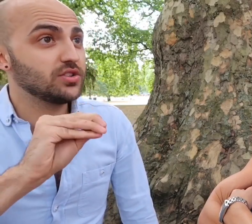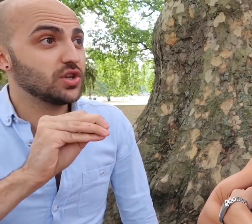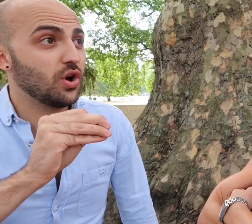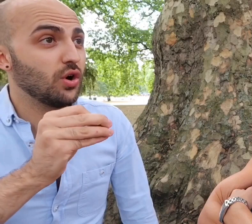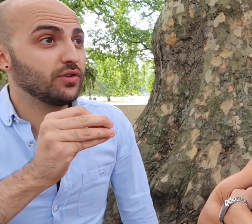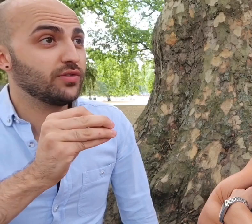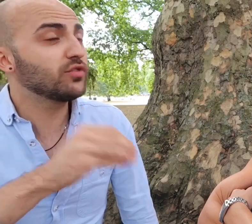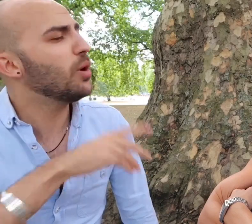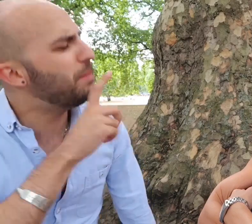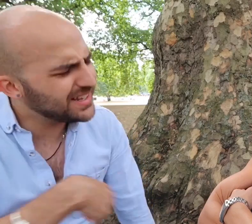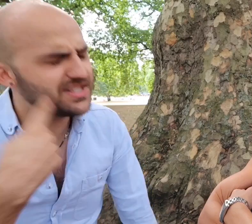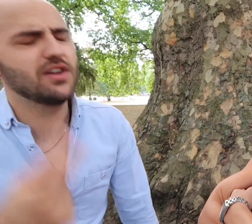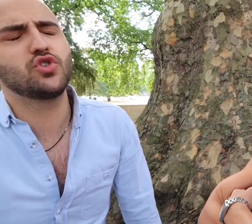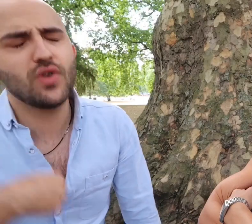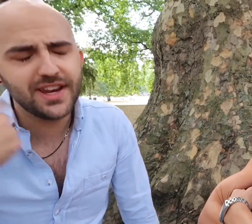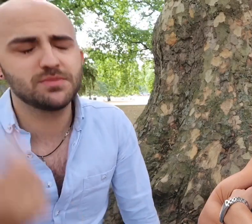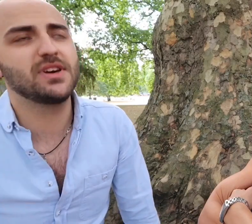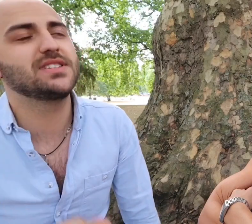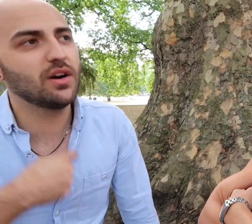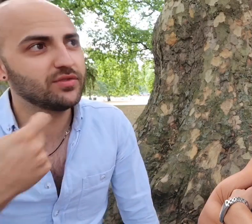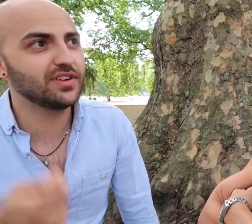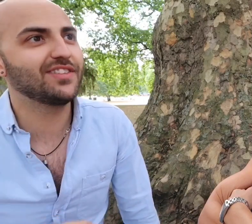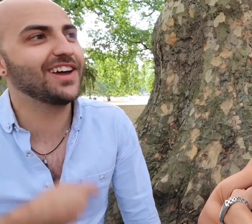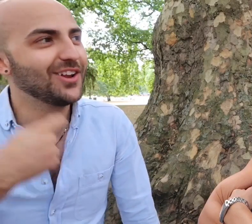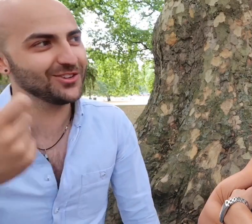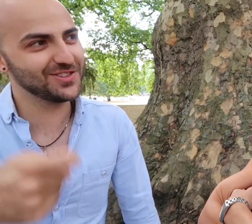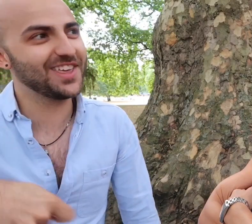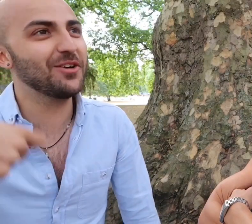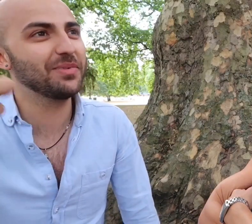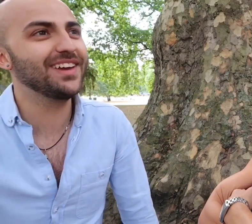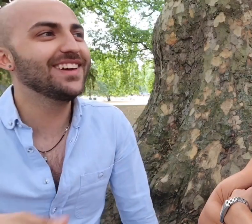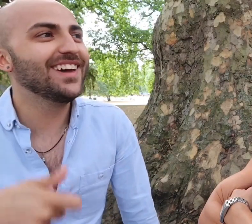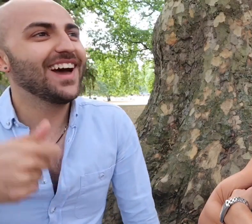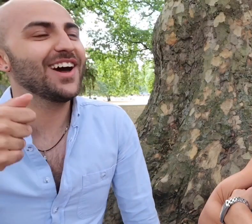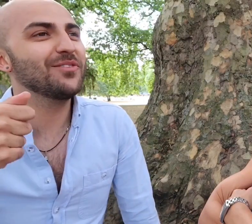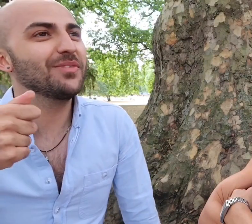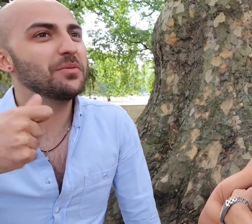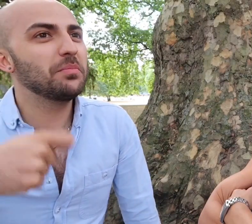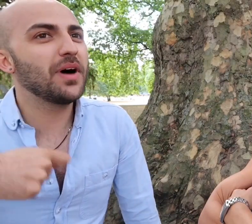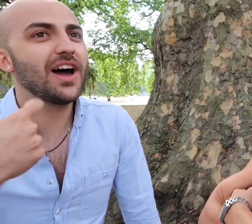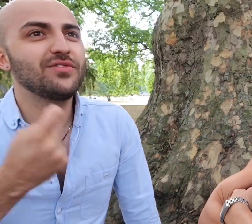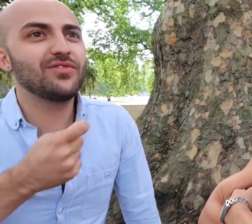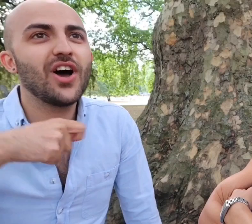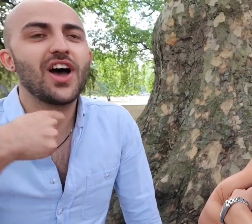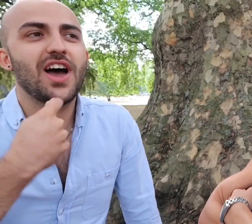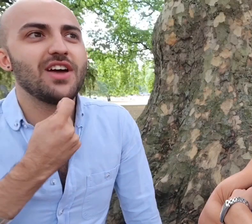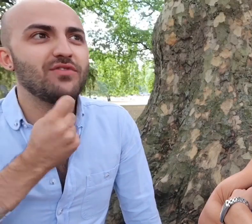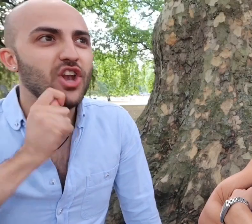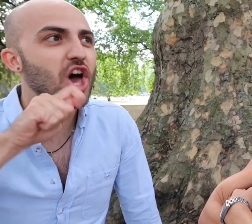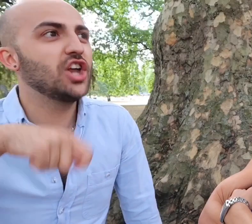of, I've got better I've trained myself.. I've had a lot of therapy but I've learned